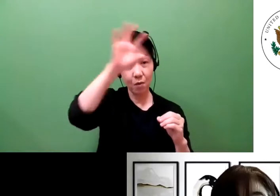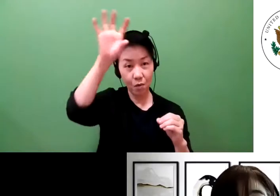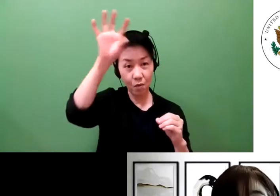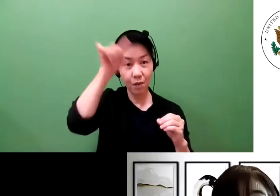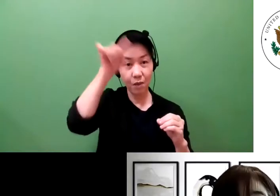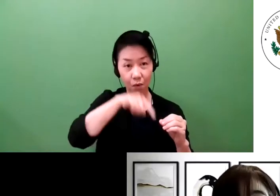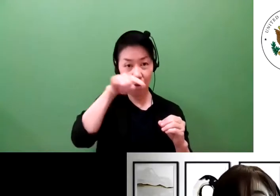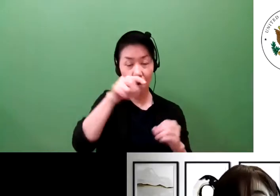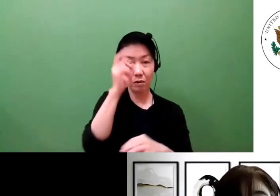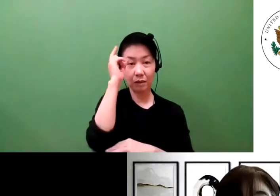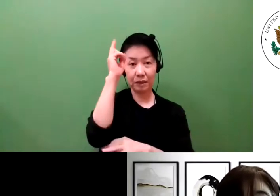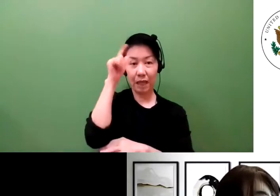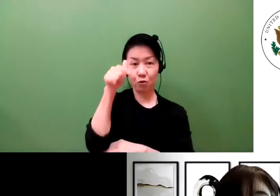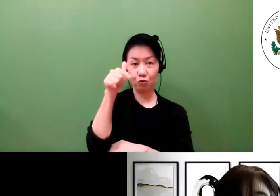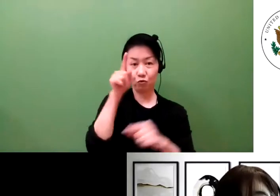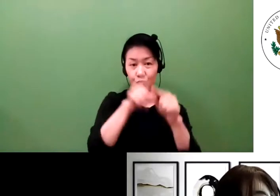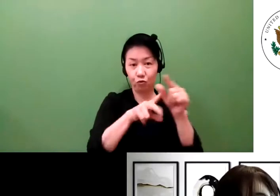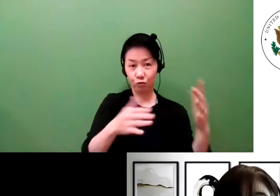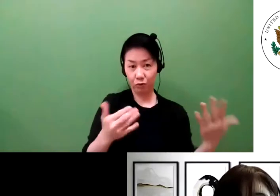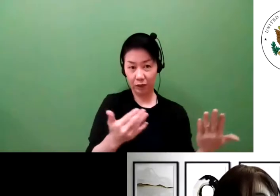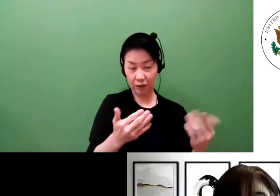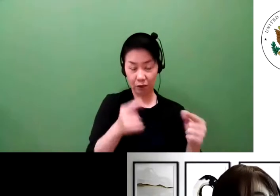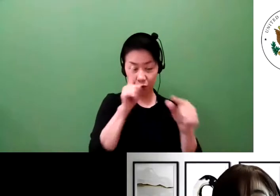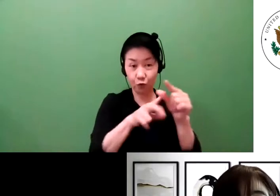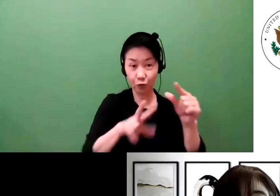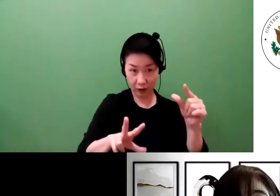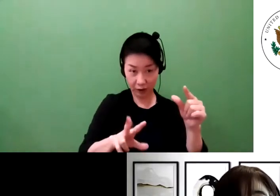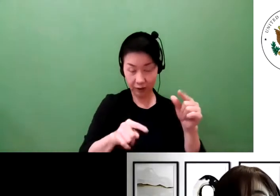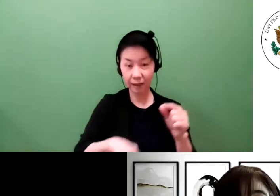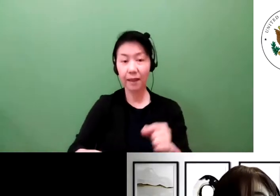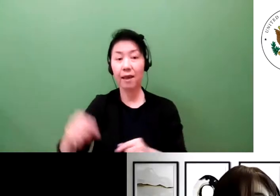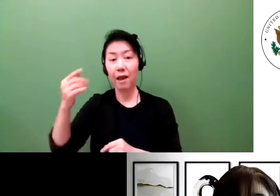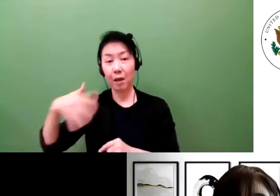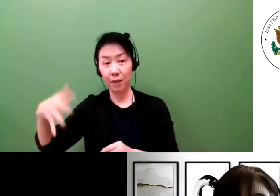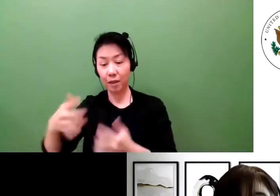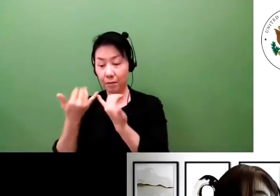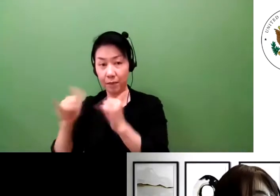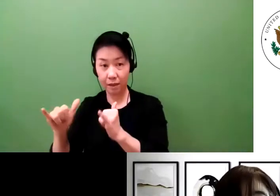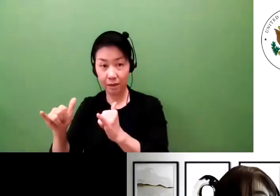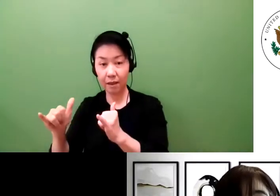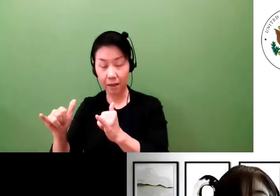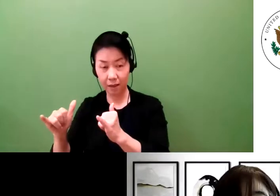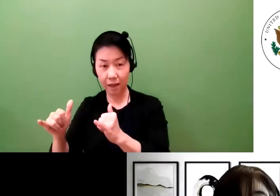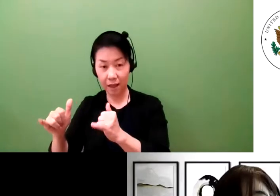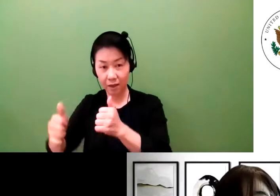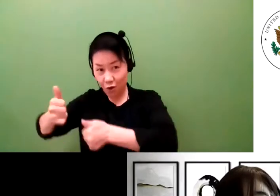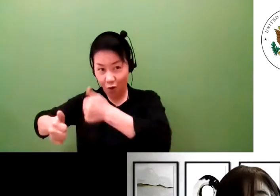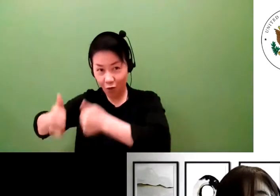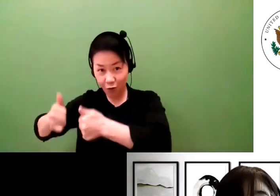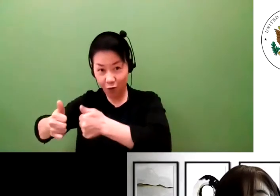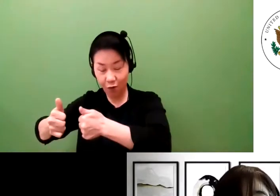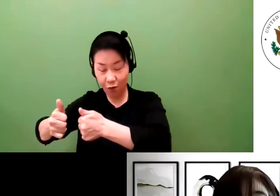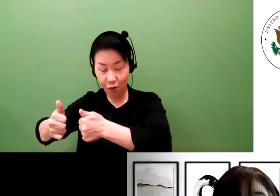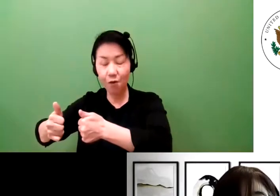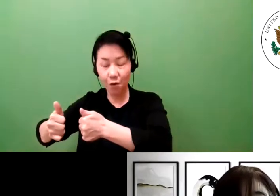is Europe. But the United States is a private sector-led based on competition.